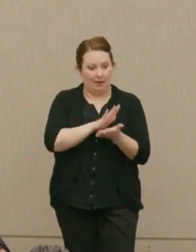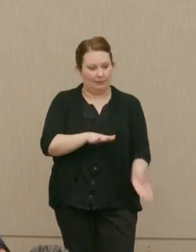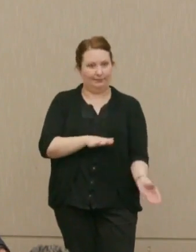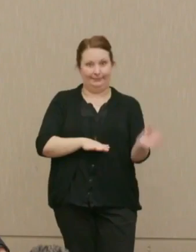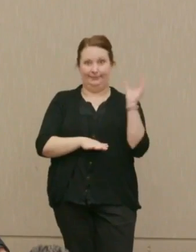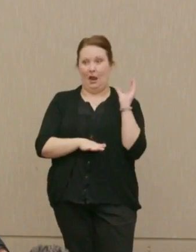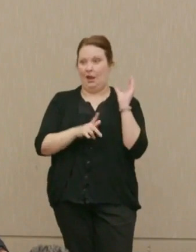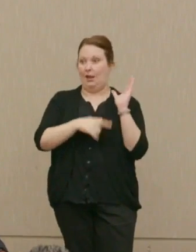to do it.